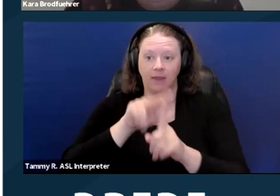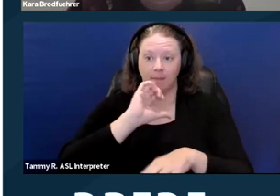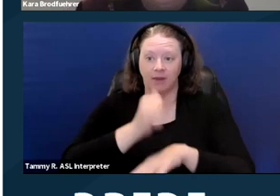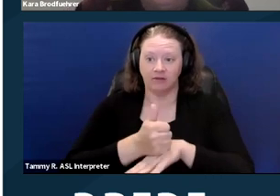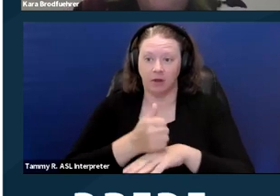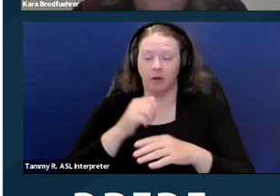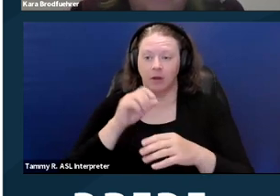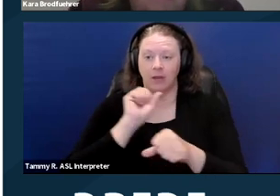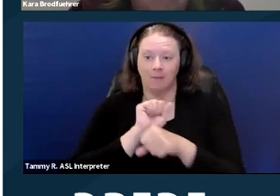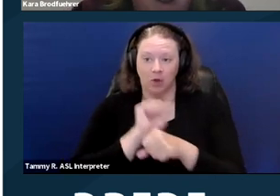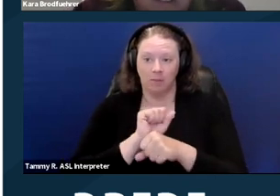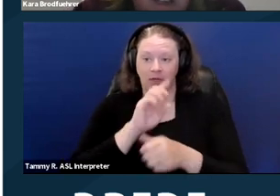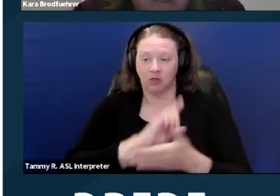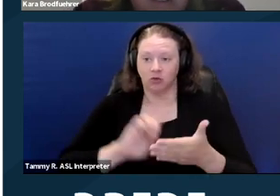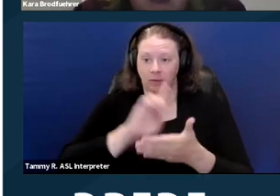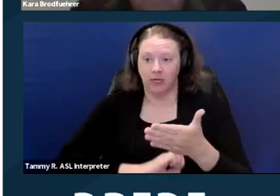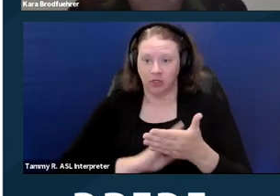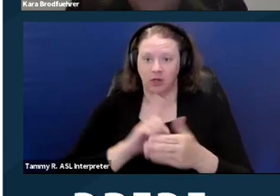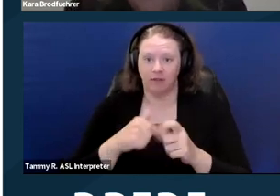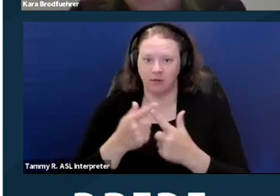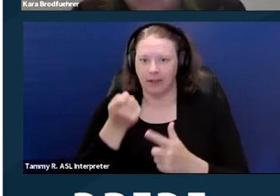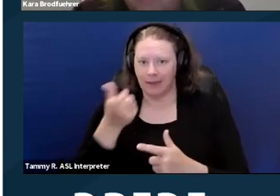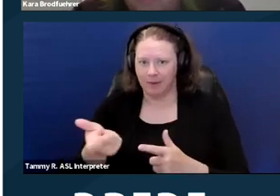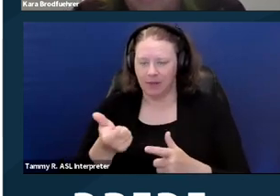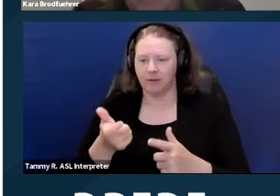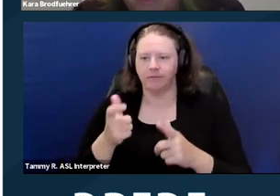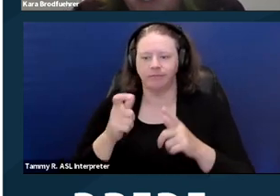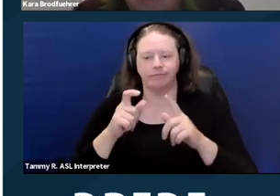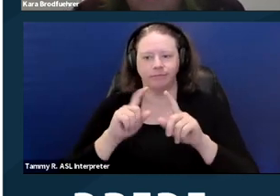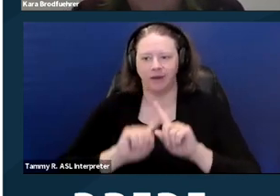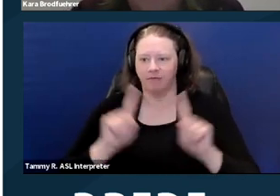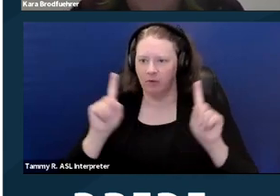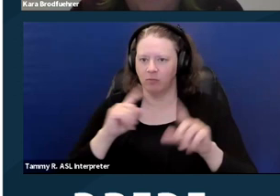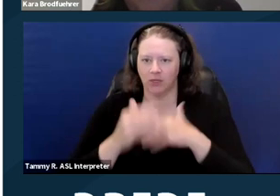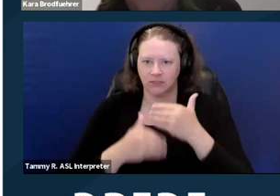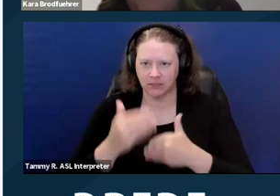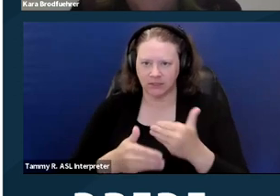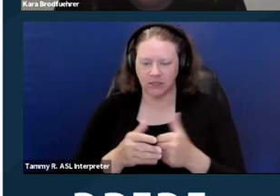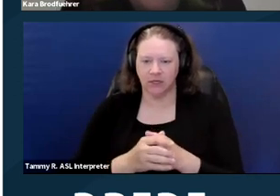there is a slightly different process. And this is just a little flow chart that kinda breaks it down,